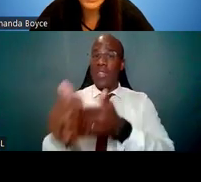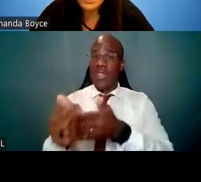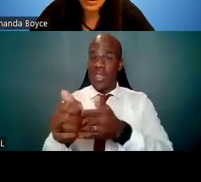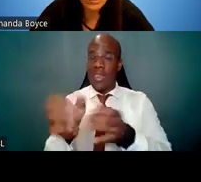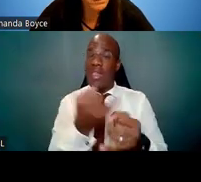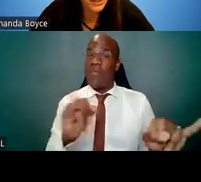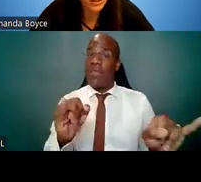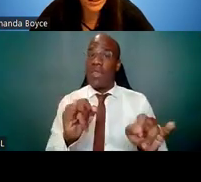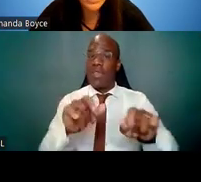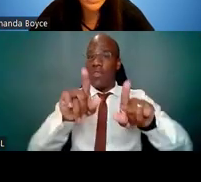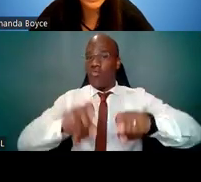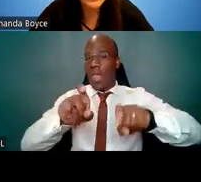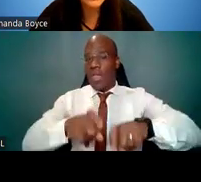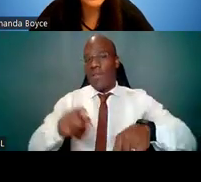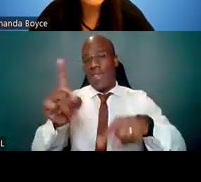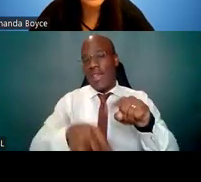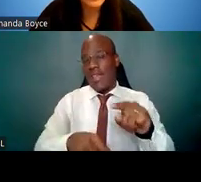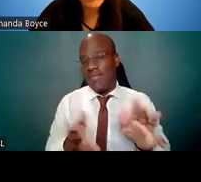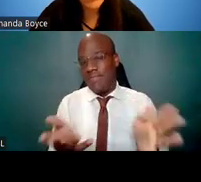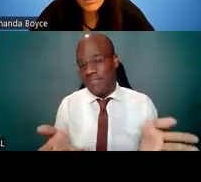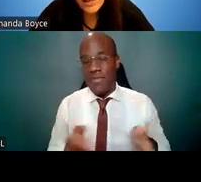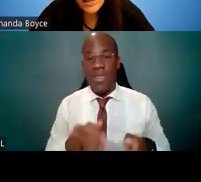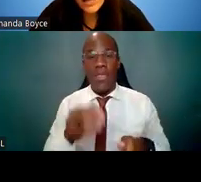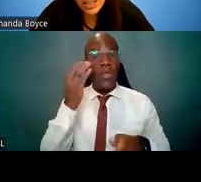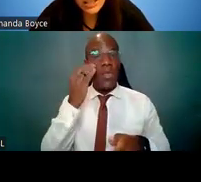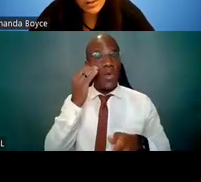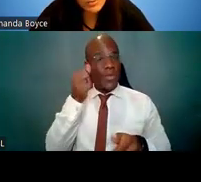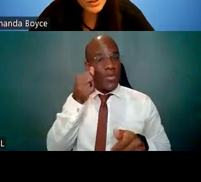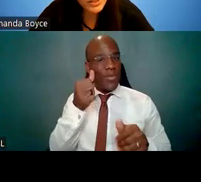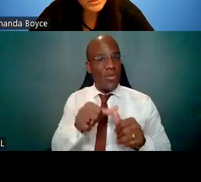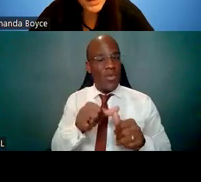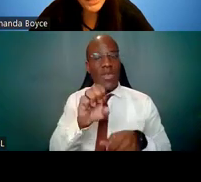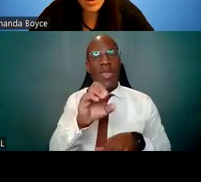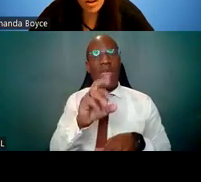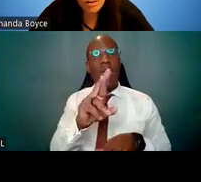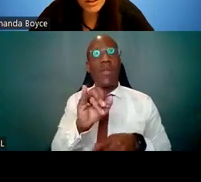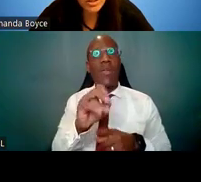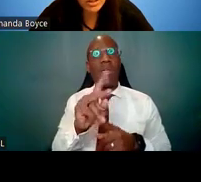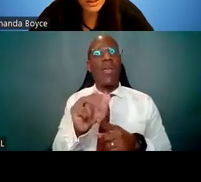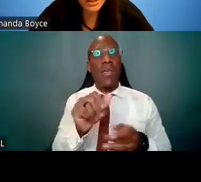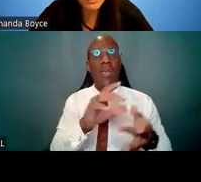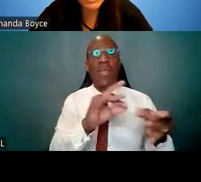Please note, as Ericka said, that not all NIH institutes participate in all fellowship announcements,